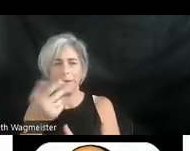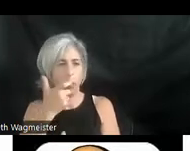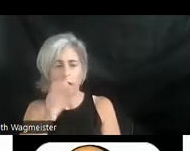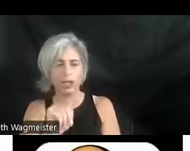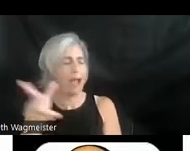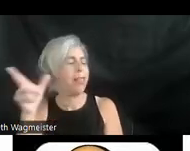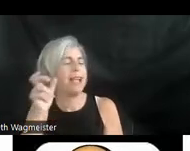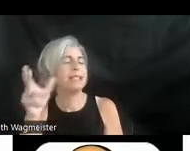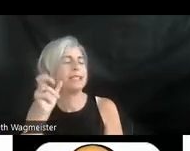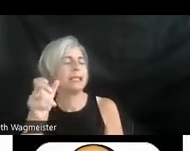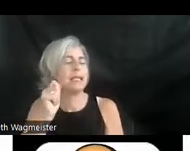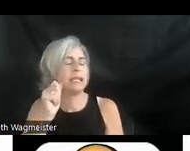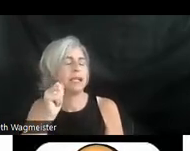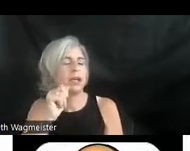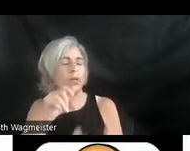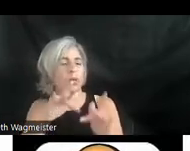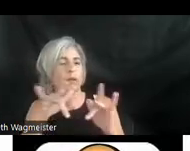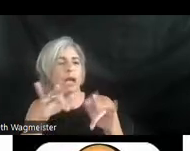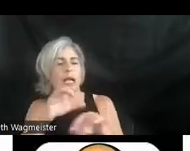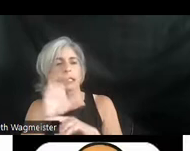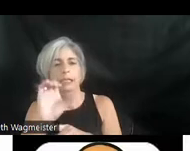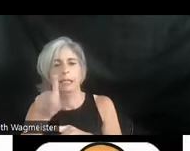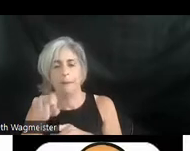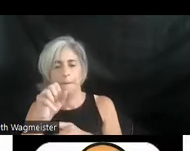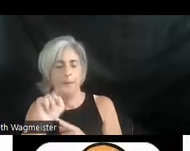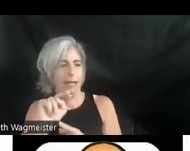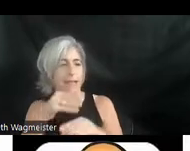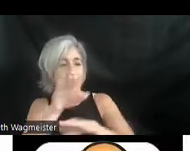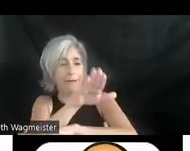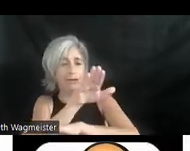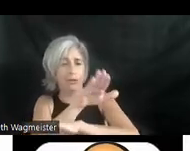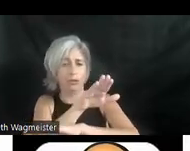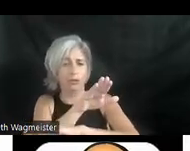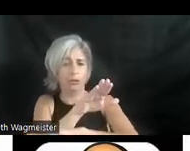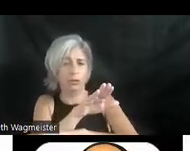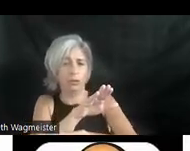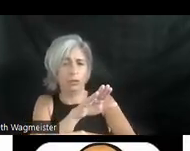it when it's re-broadcast on C span in the afternoon. Because I get everything just through